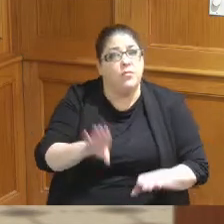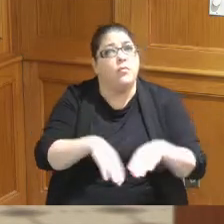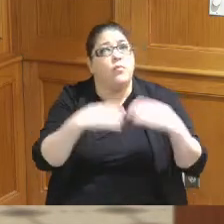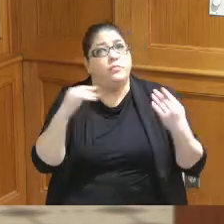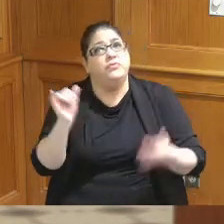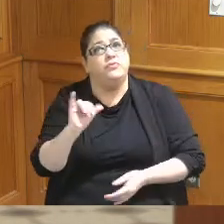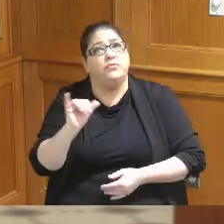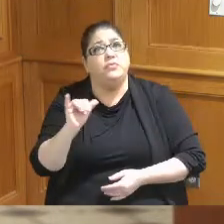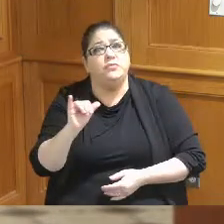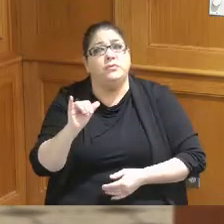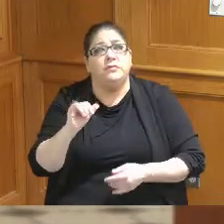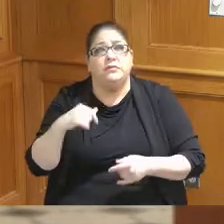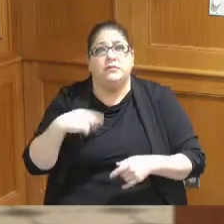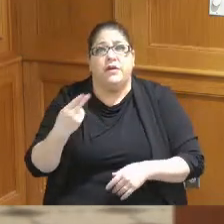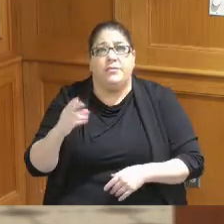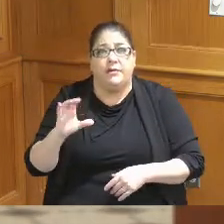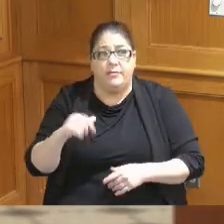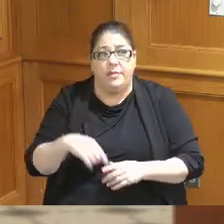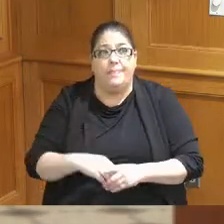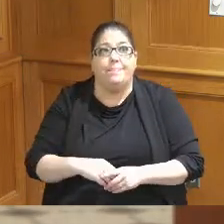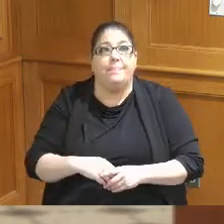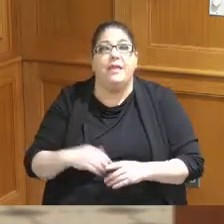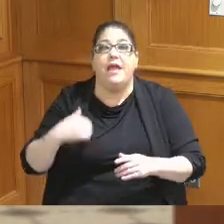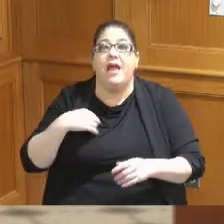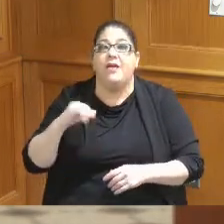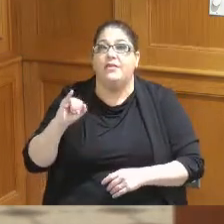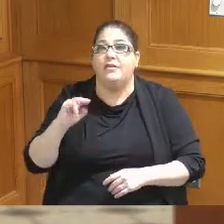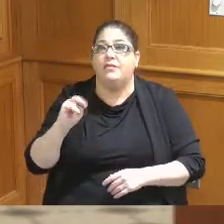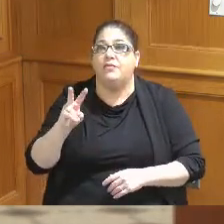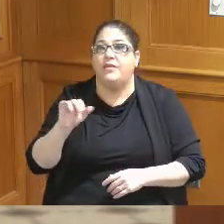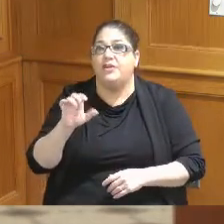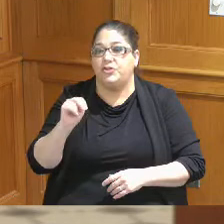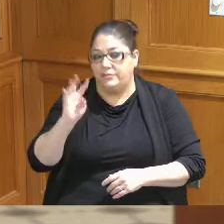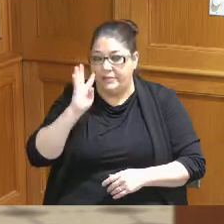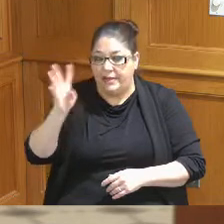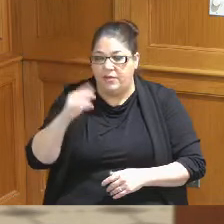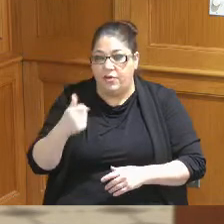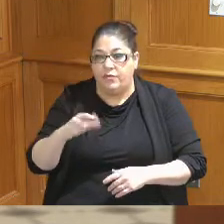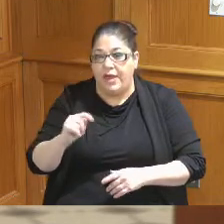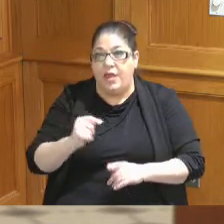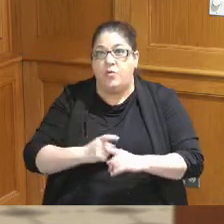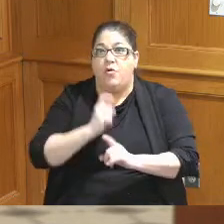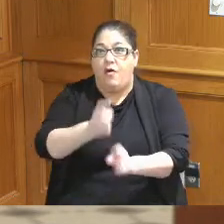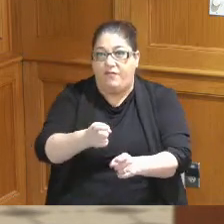Hamilton County we have our Innovation Grant which is a grant that we offer every year and